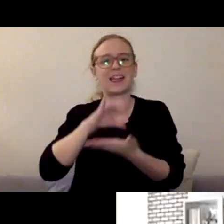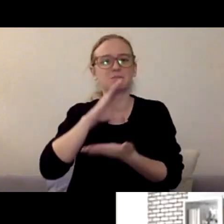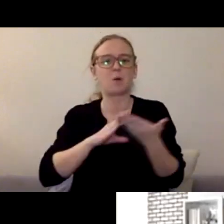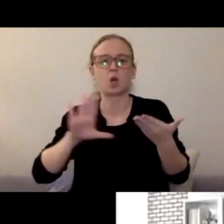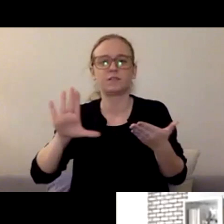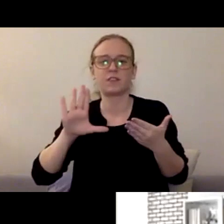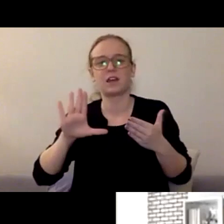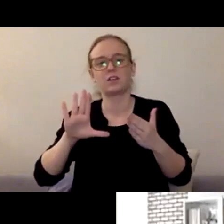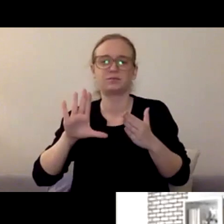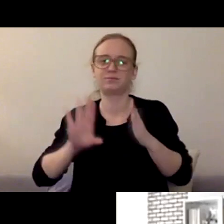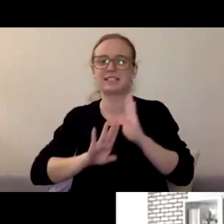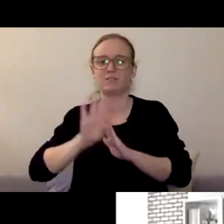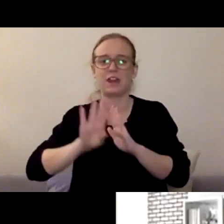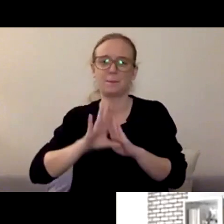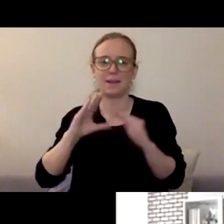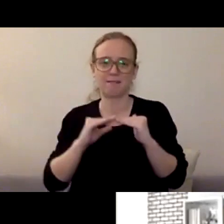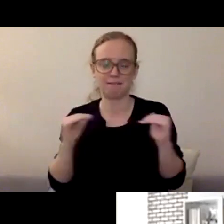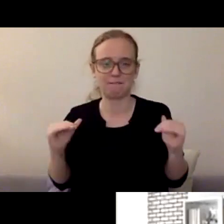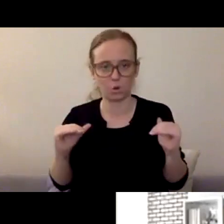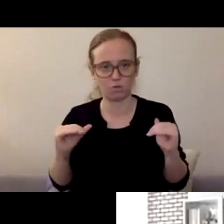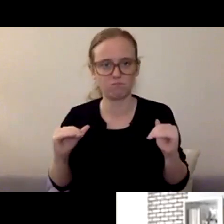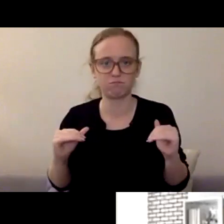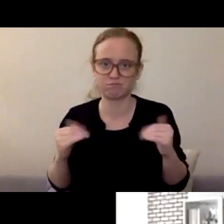That's just where they are developmentally. They have a real need to be competent,